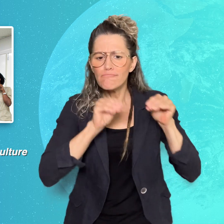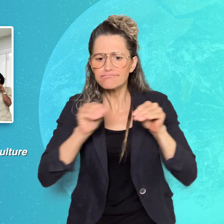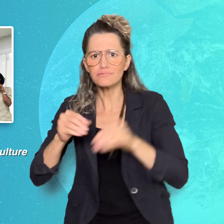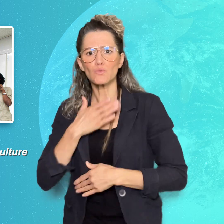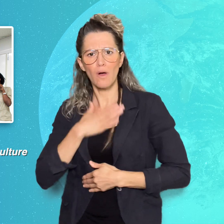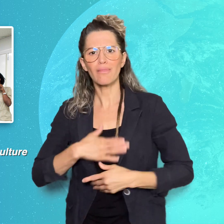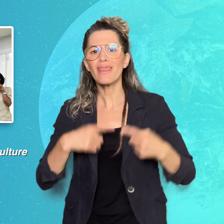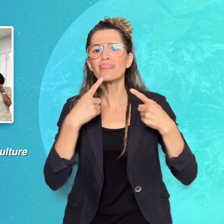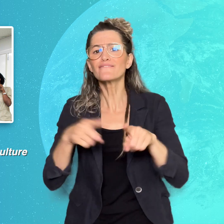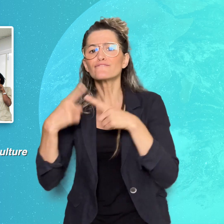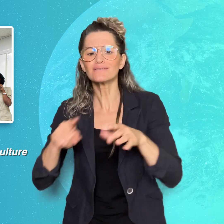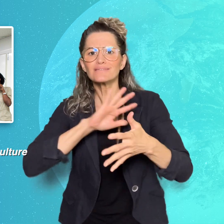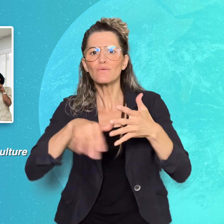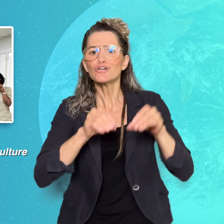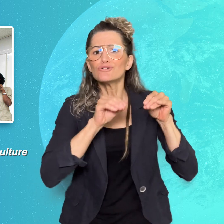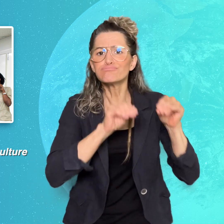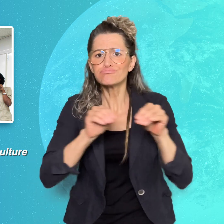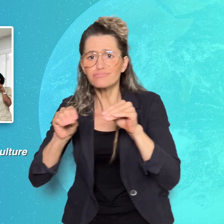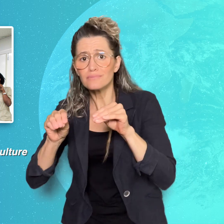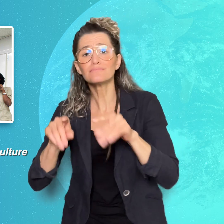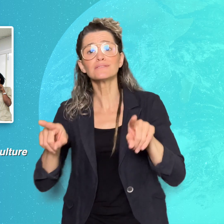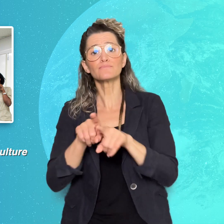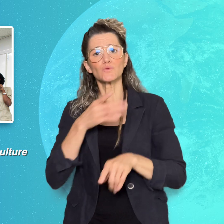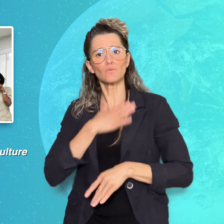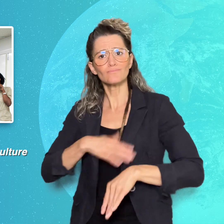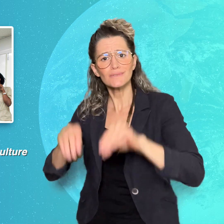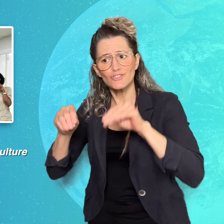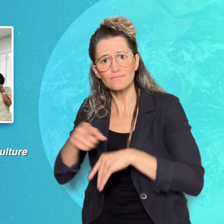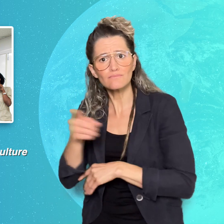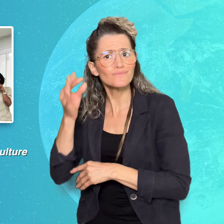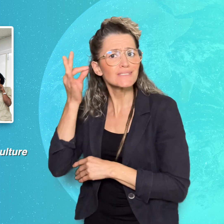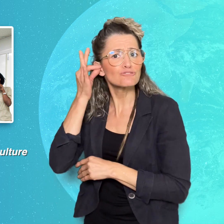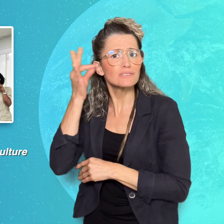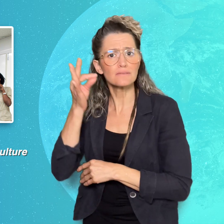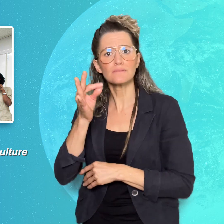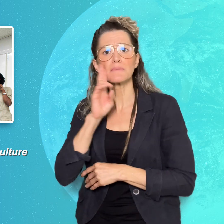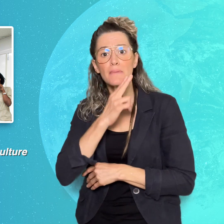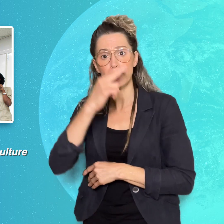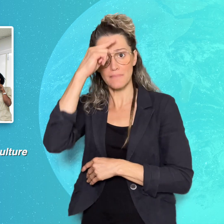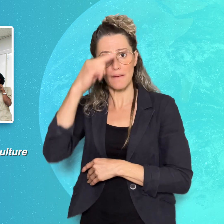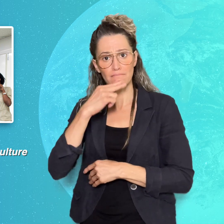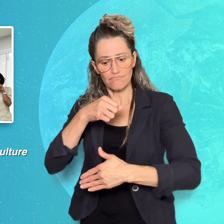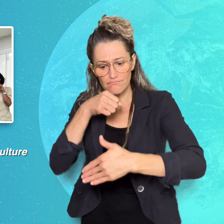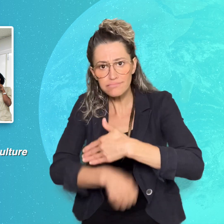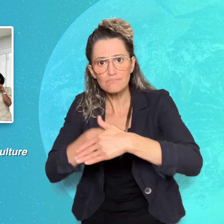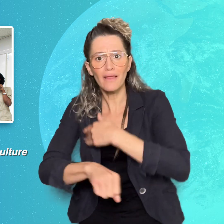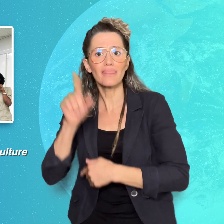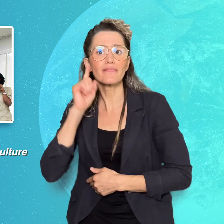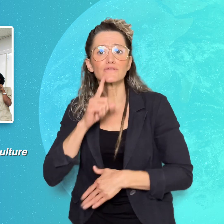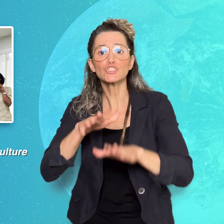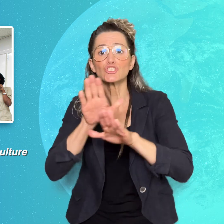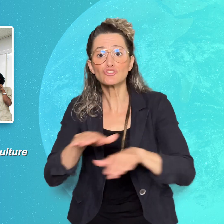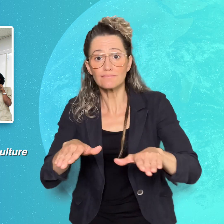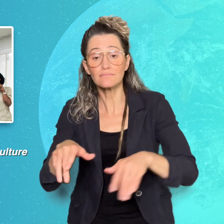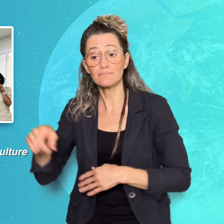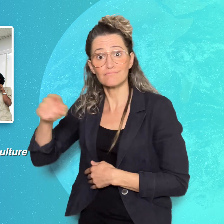and for hearing parents of Deaf children. They have taught 139 hearing